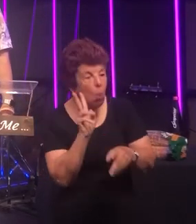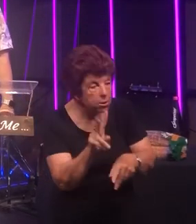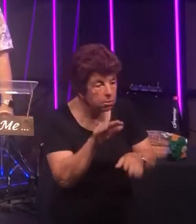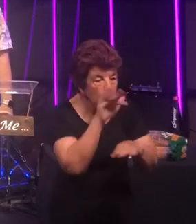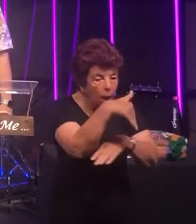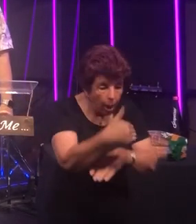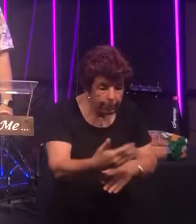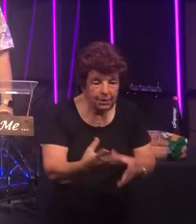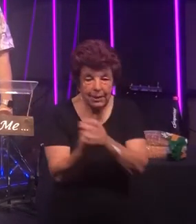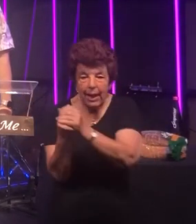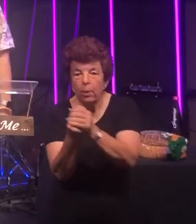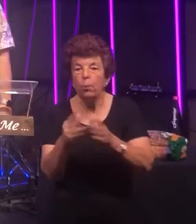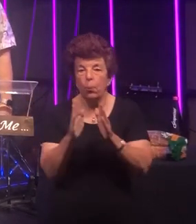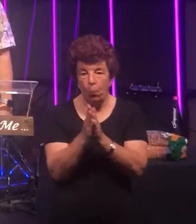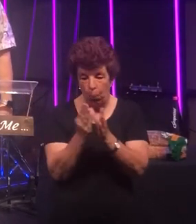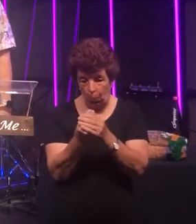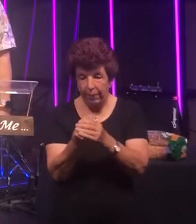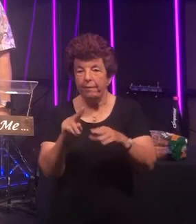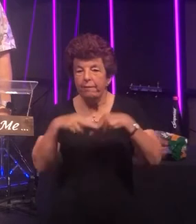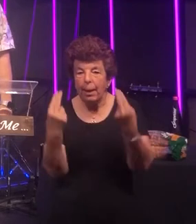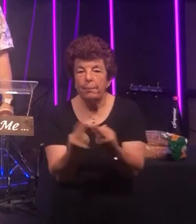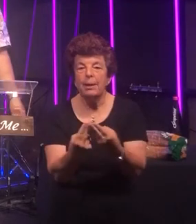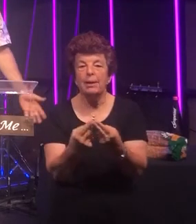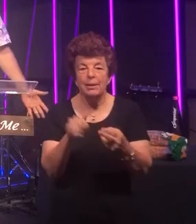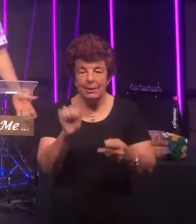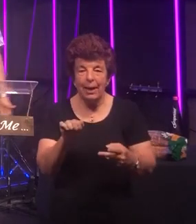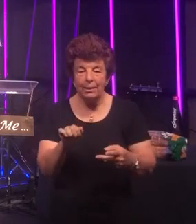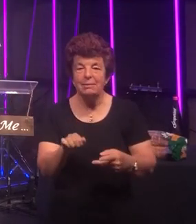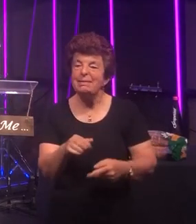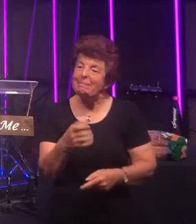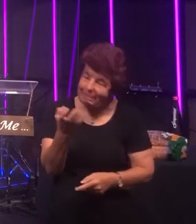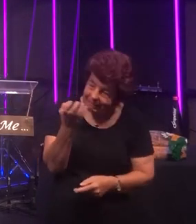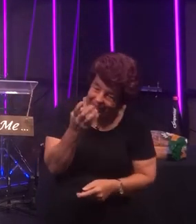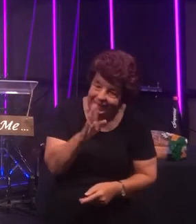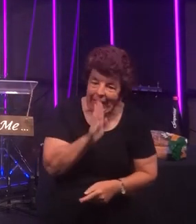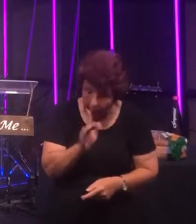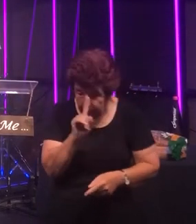together with your family we do lament that we can't gather together like we